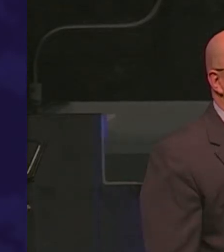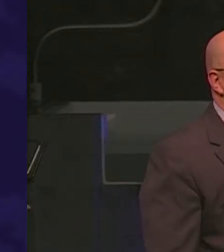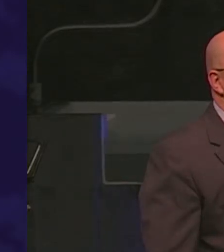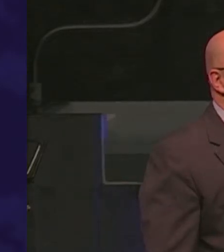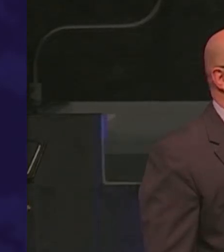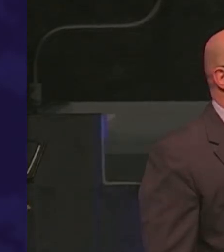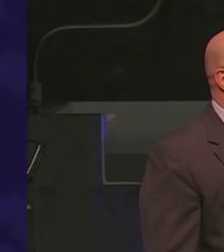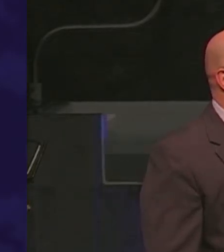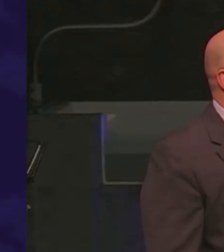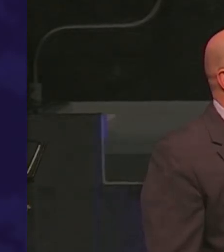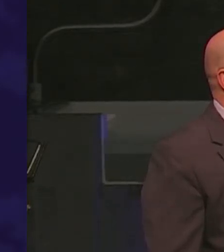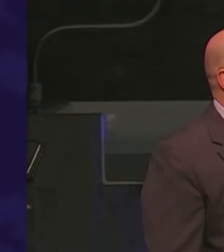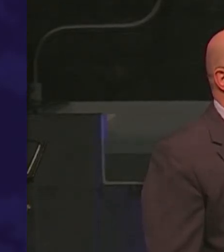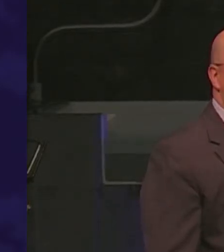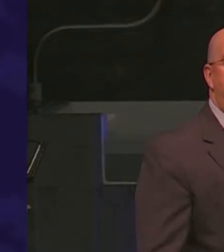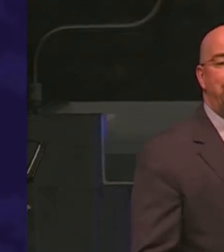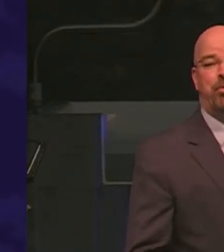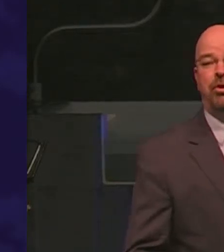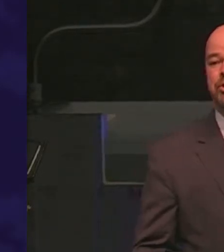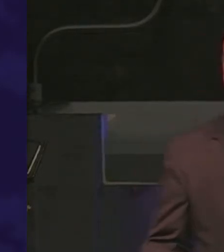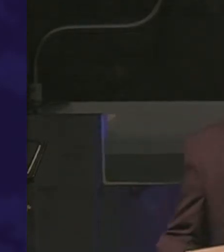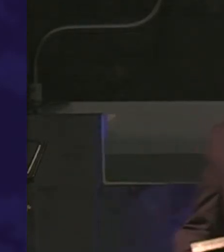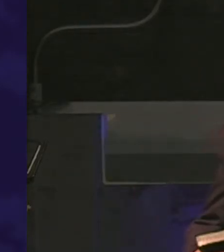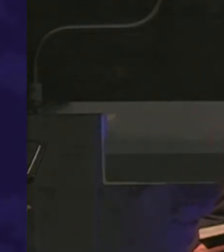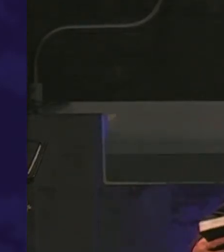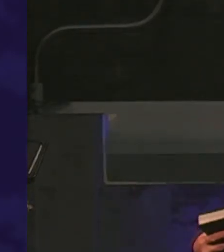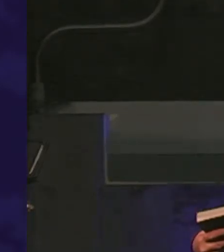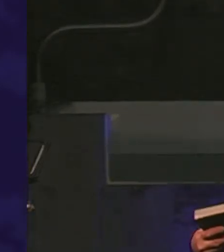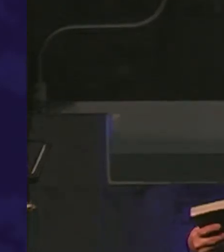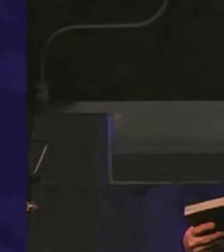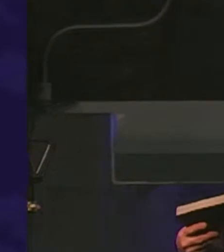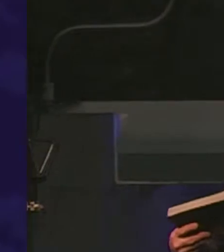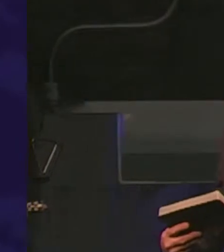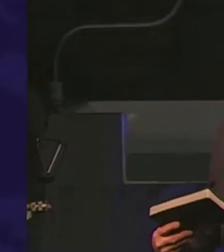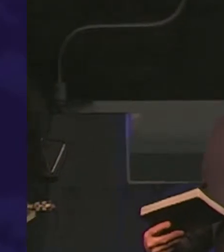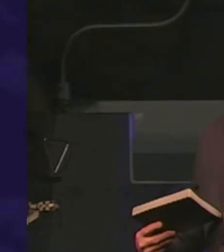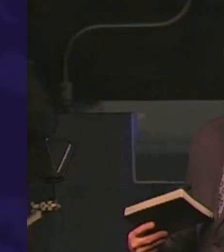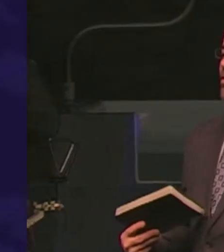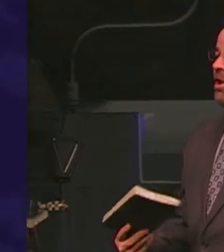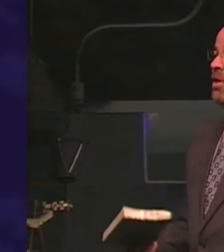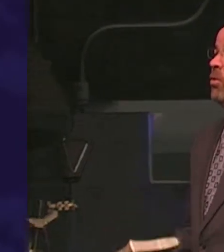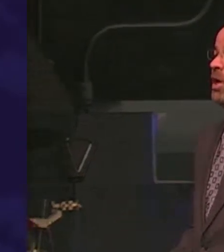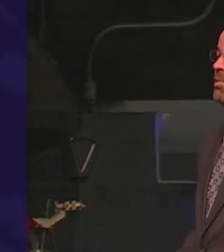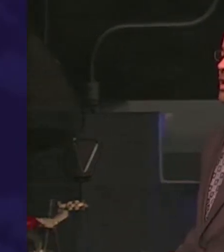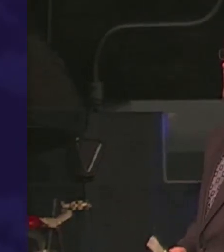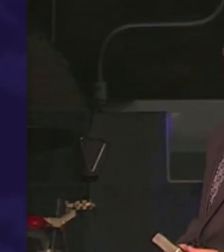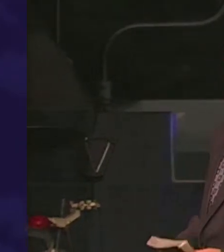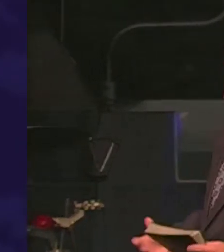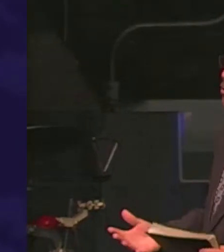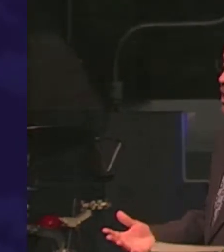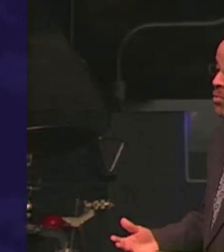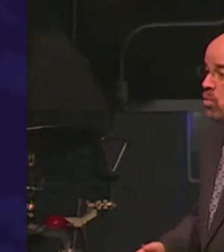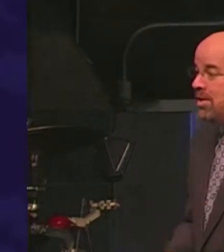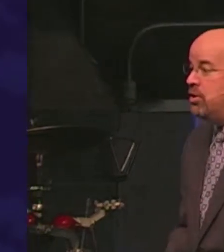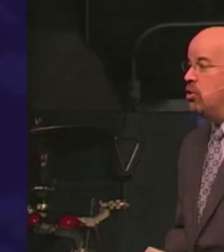just the mention other words Jesus you bring up the word Jesus Christ and other they're really gonna be angry with you